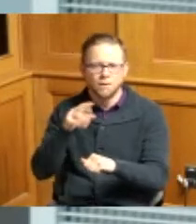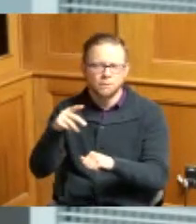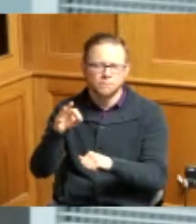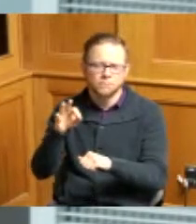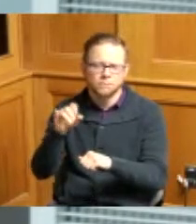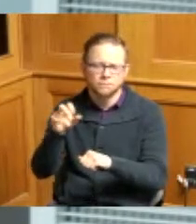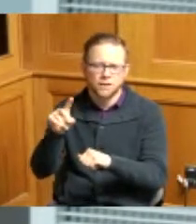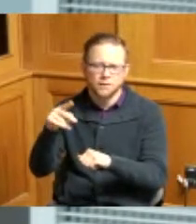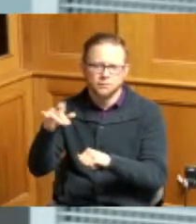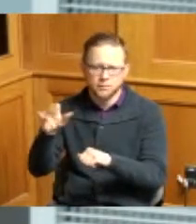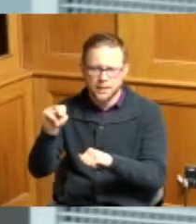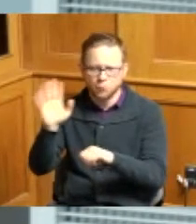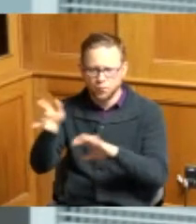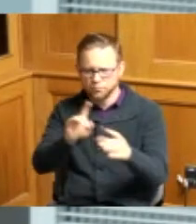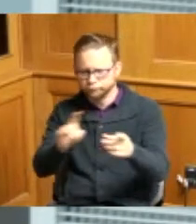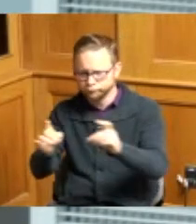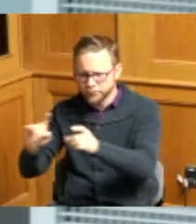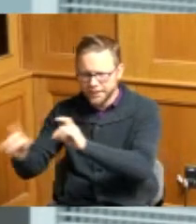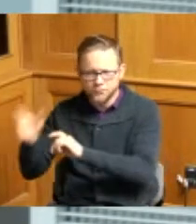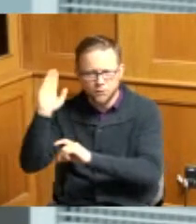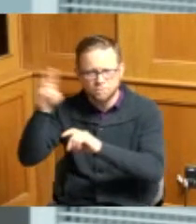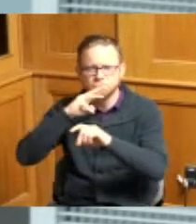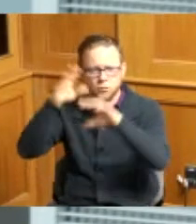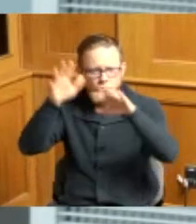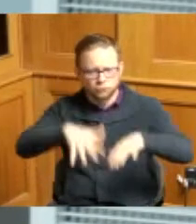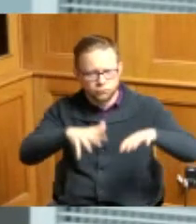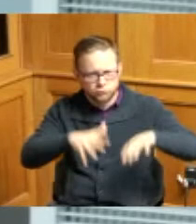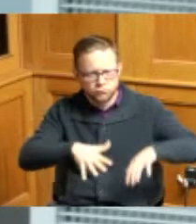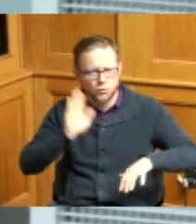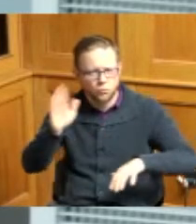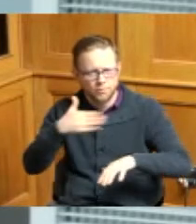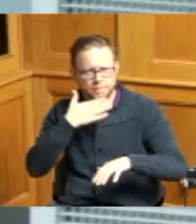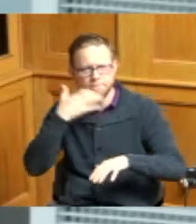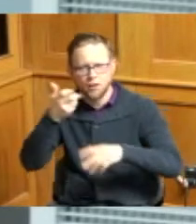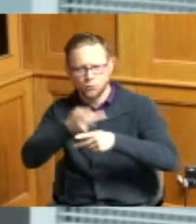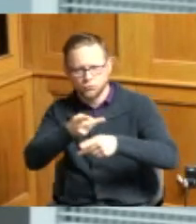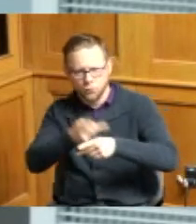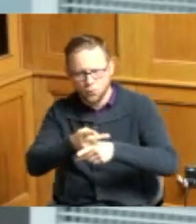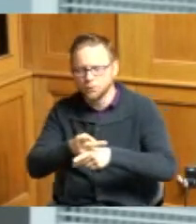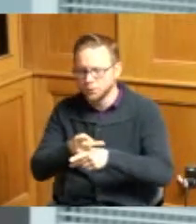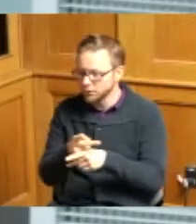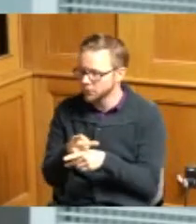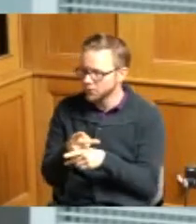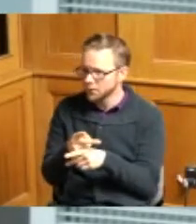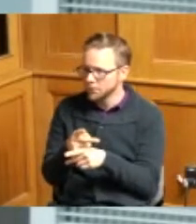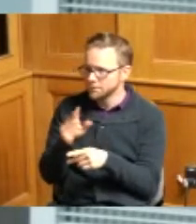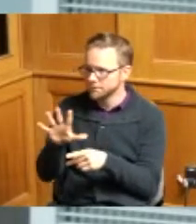the total project cost is 5.5 million of which the MSD share is 1.5 million